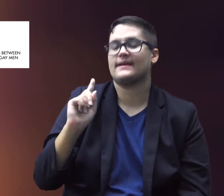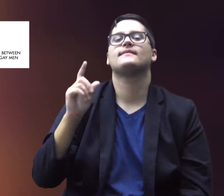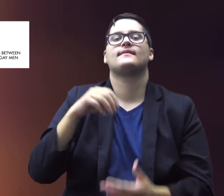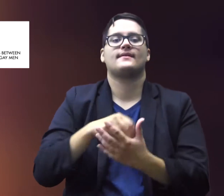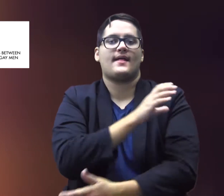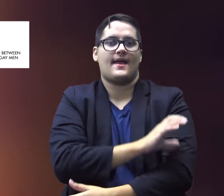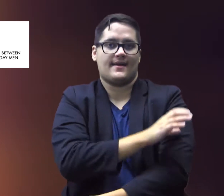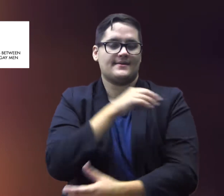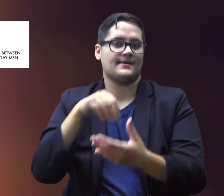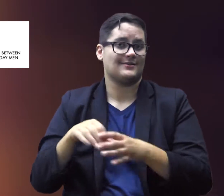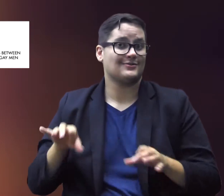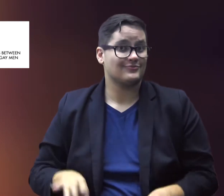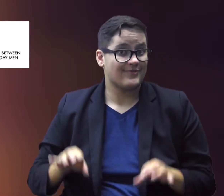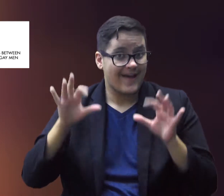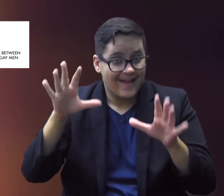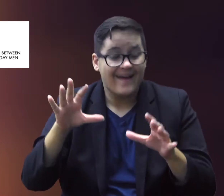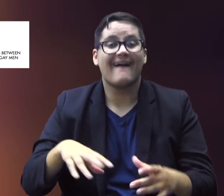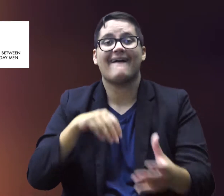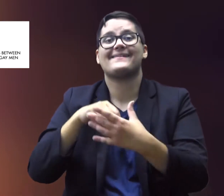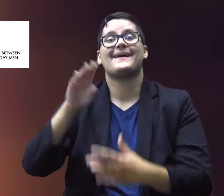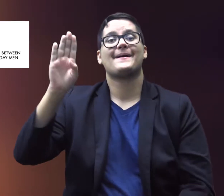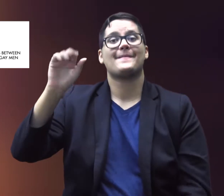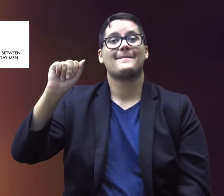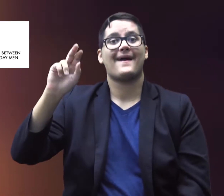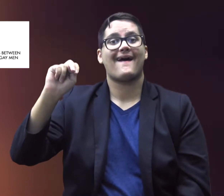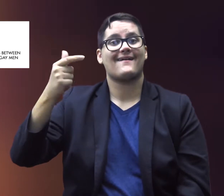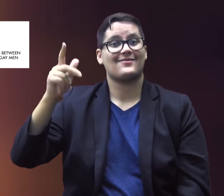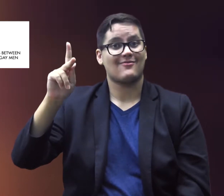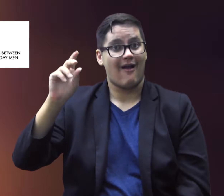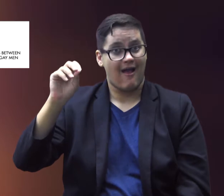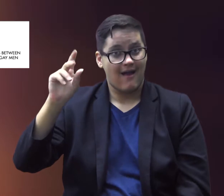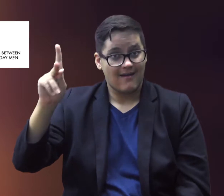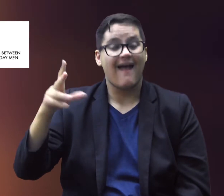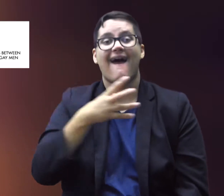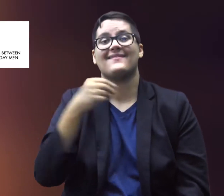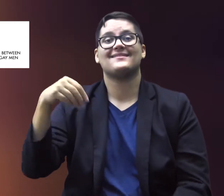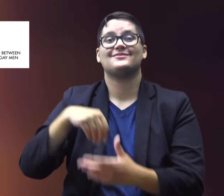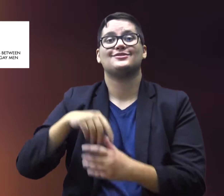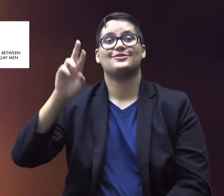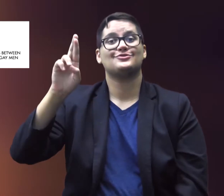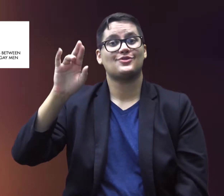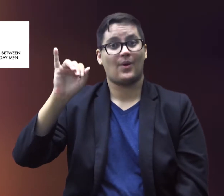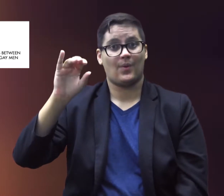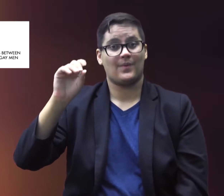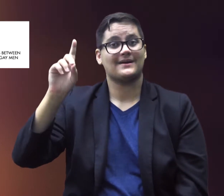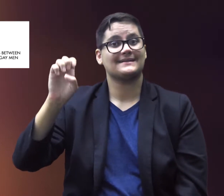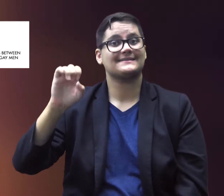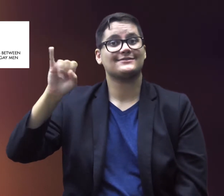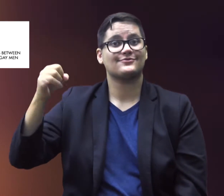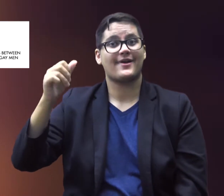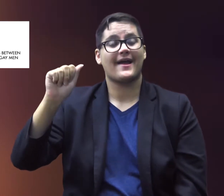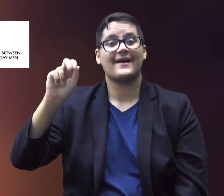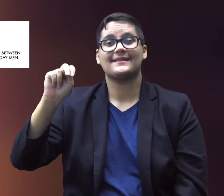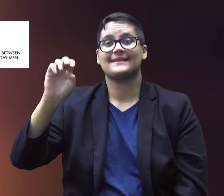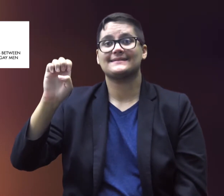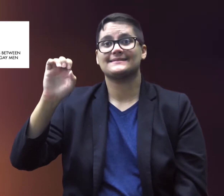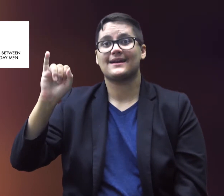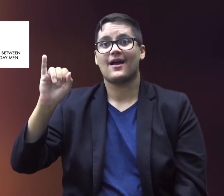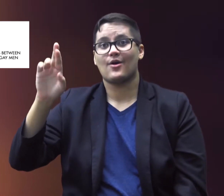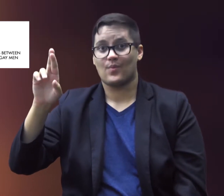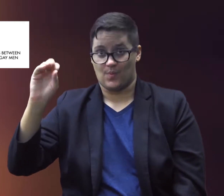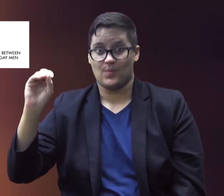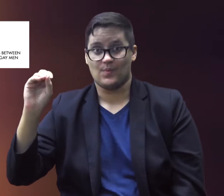at clinics in Australia, in Bangkok, and in Rio de Janeiro.